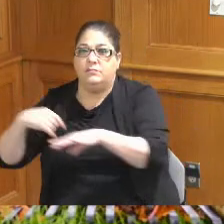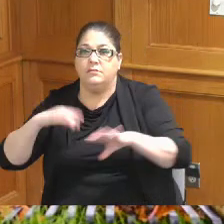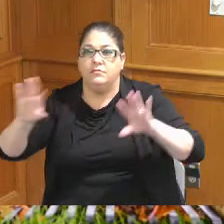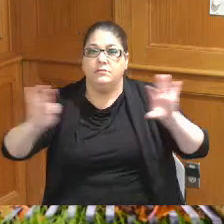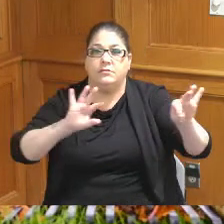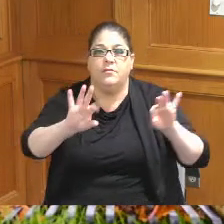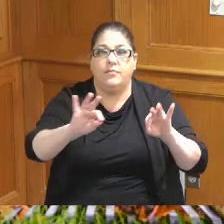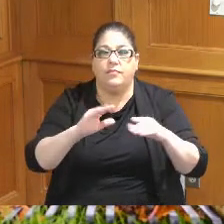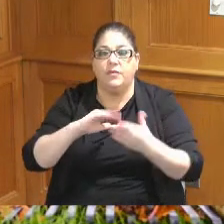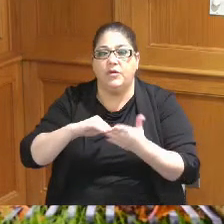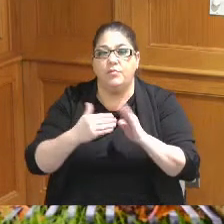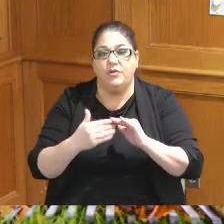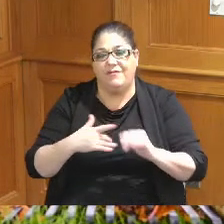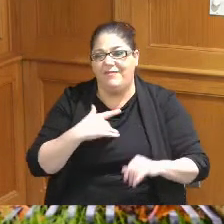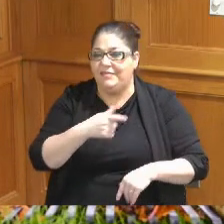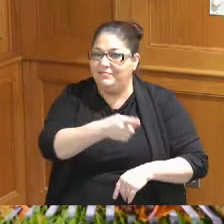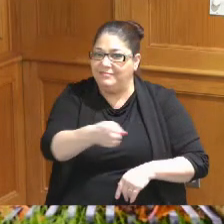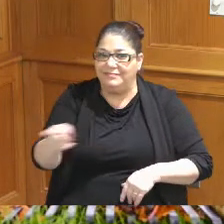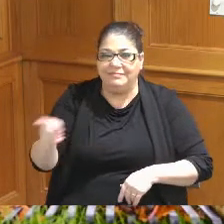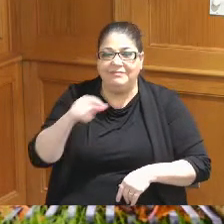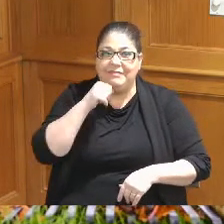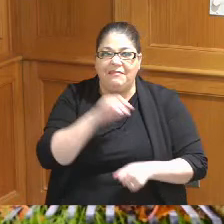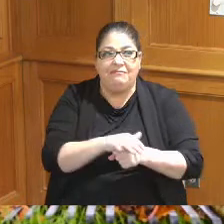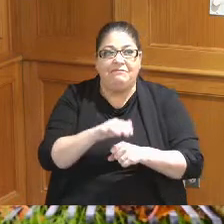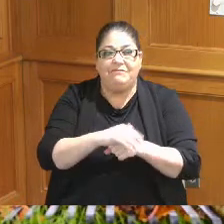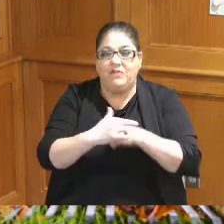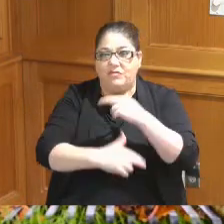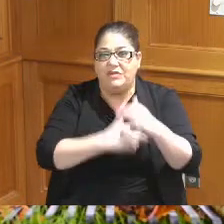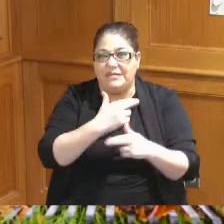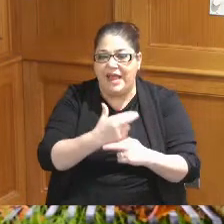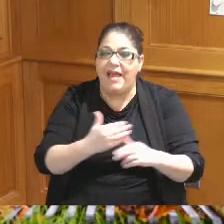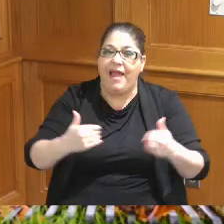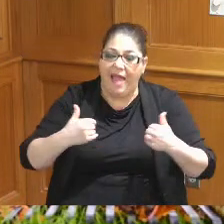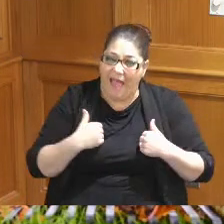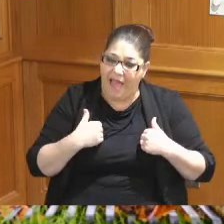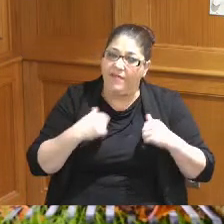that we feel like are underperforming that they have the bones but they need help to